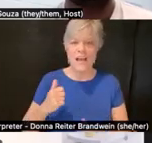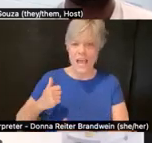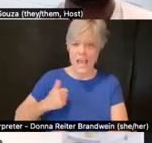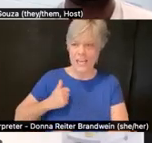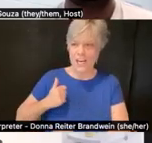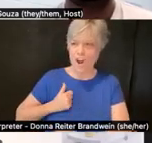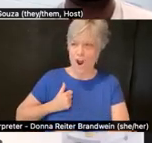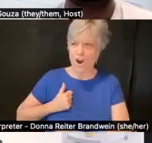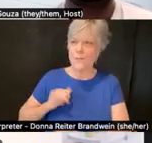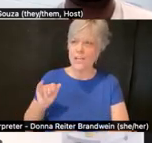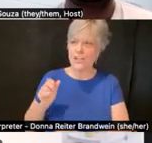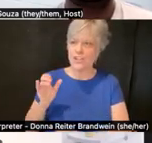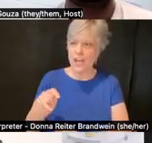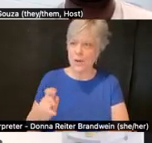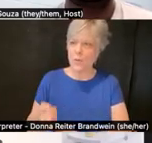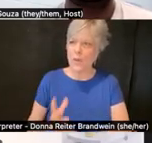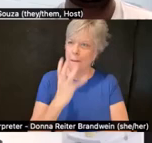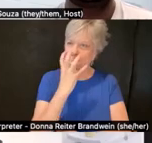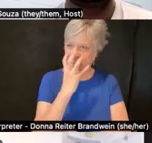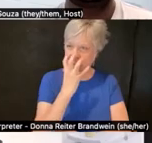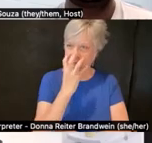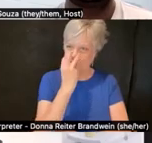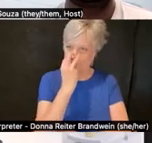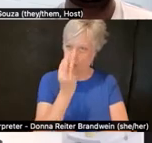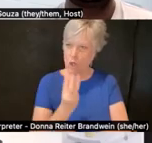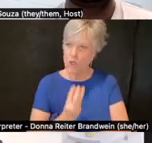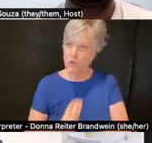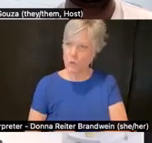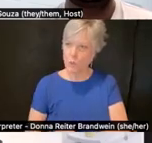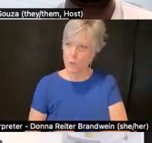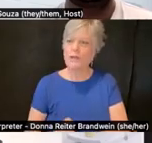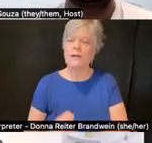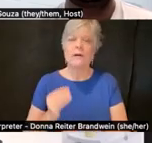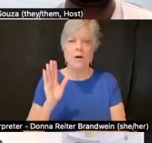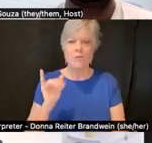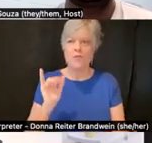She is wearing a mask over her nose with a tube for her Bi-Pap machine.